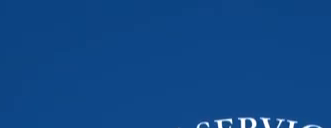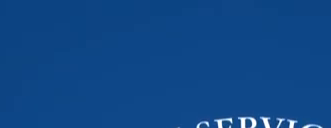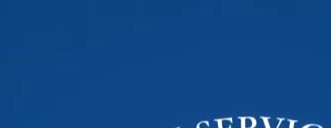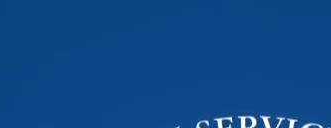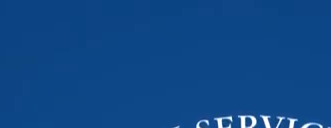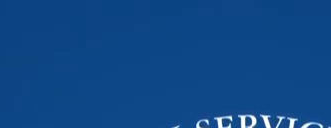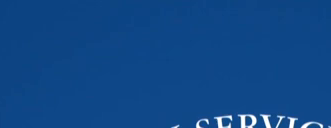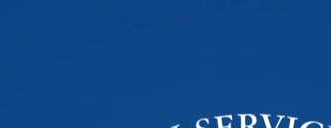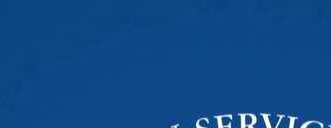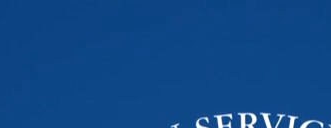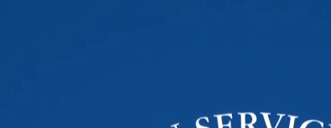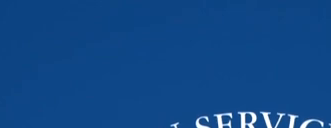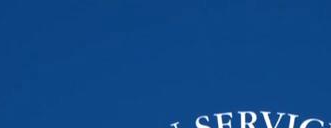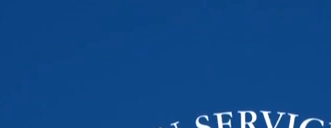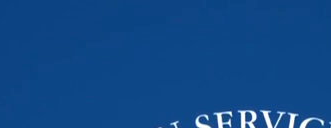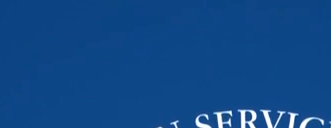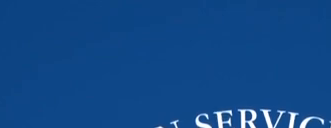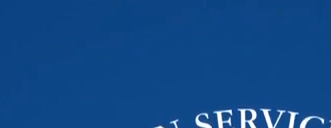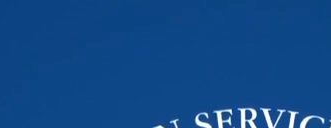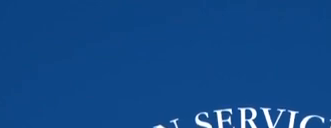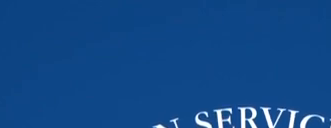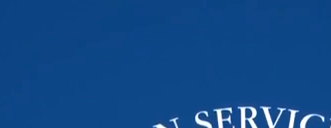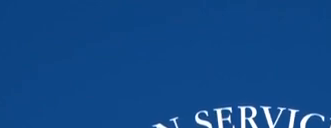Produced by the U.S. Department of Health and Human Services.